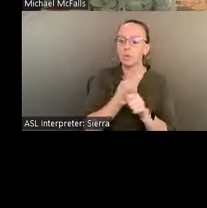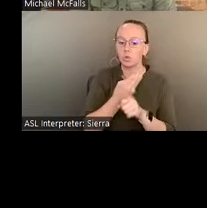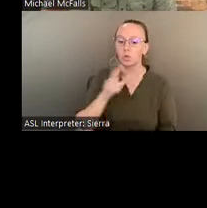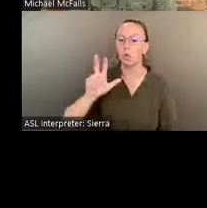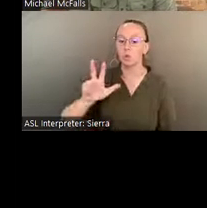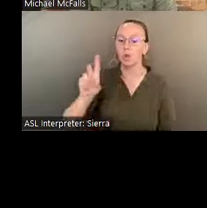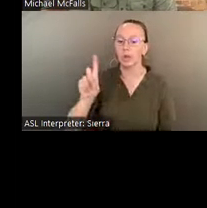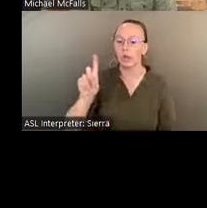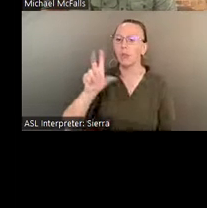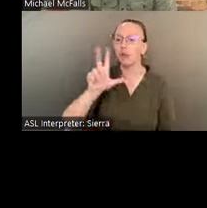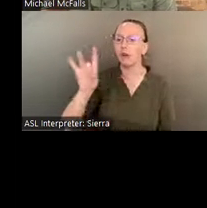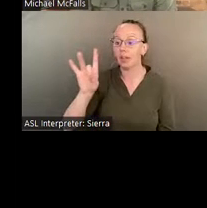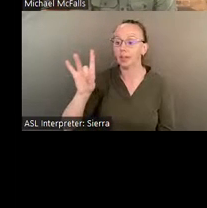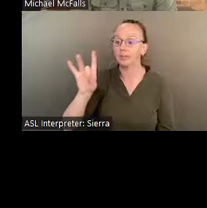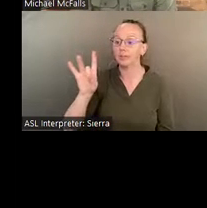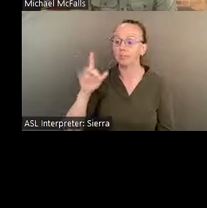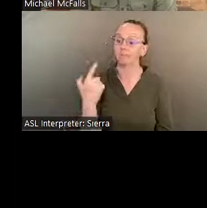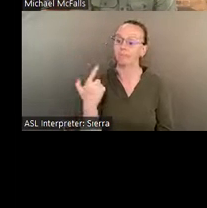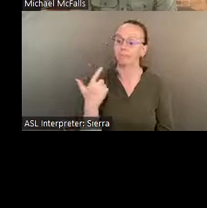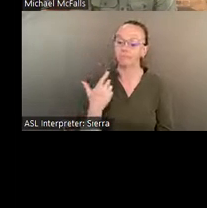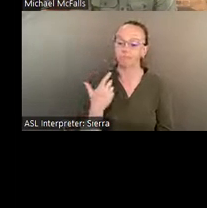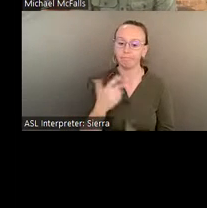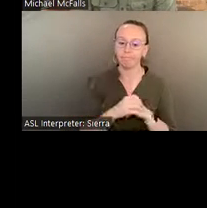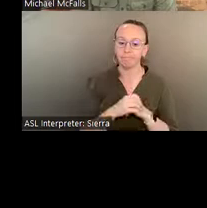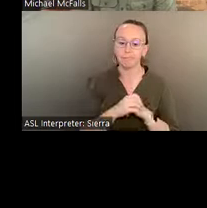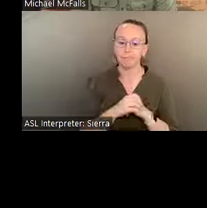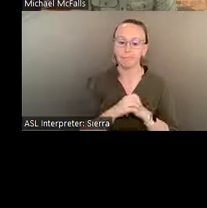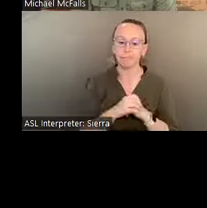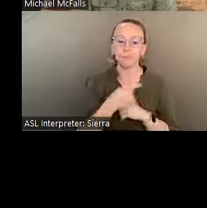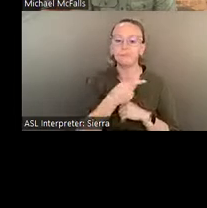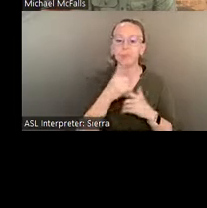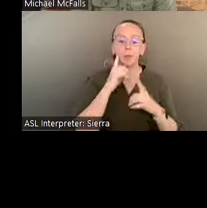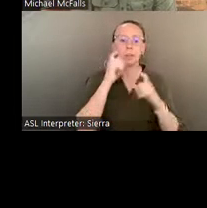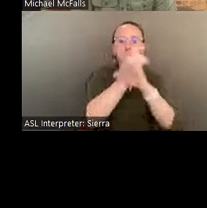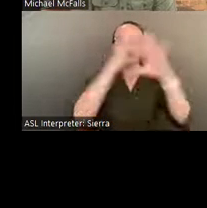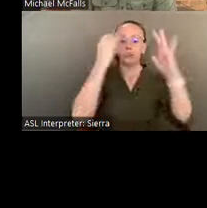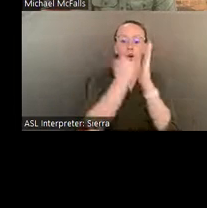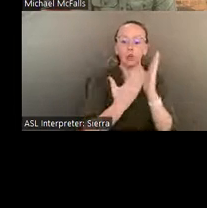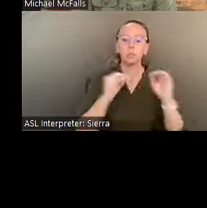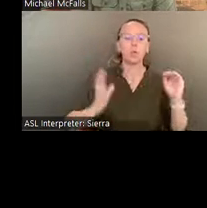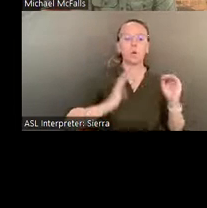St. EOM was a visionary artist who had no formal training and reveled in the intuitive art process.